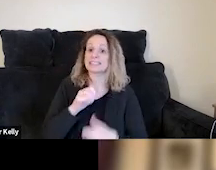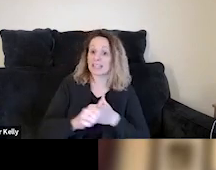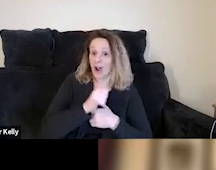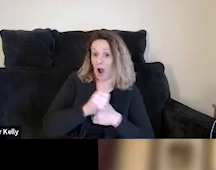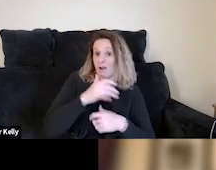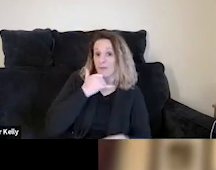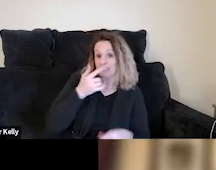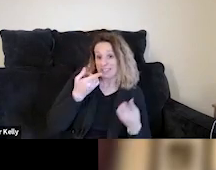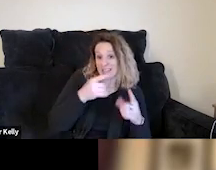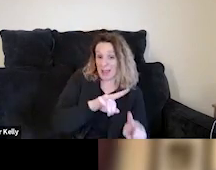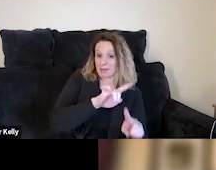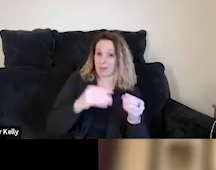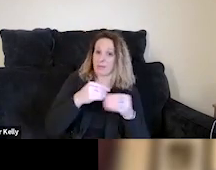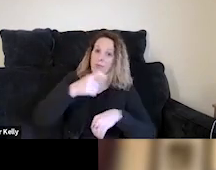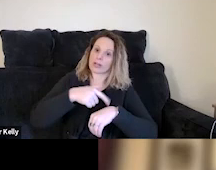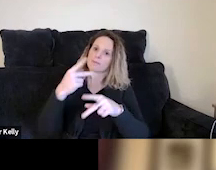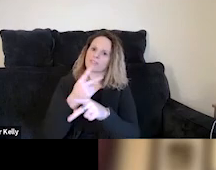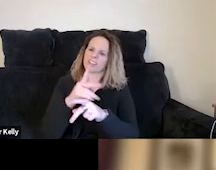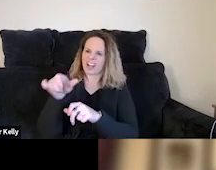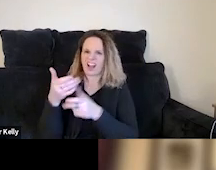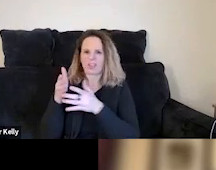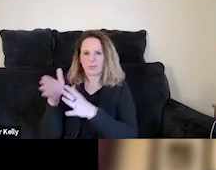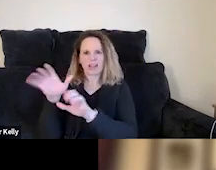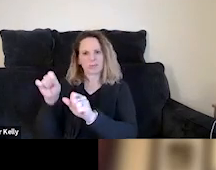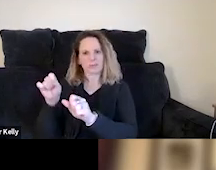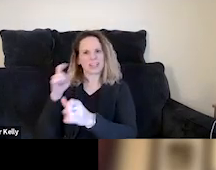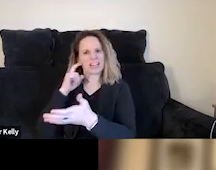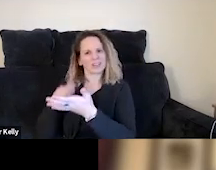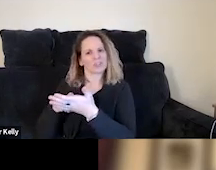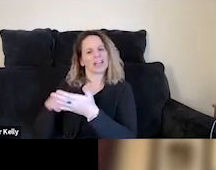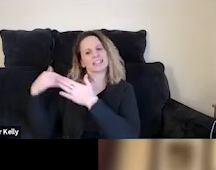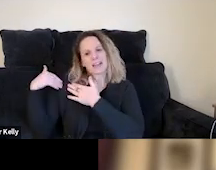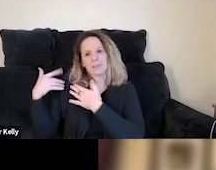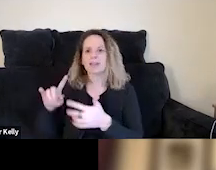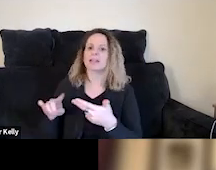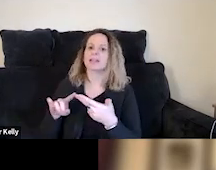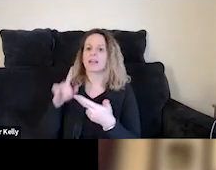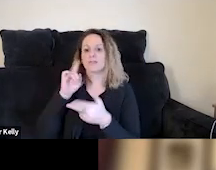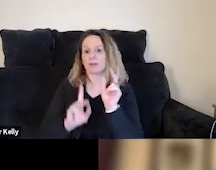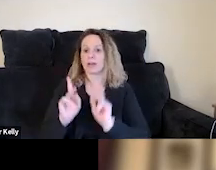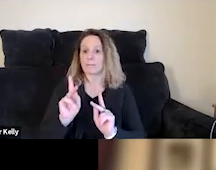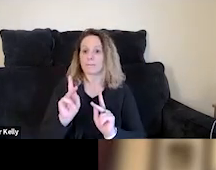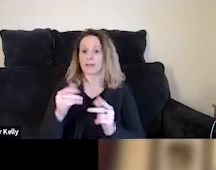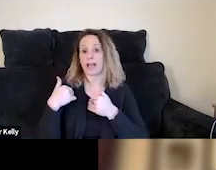but spending a lot more time figuring out what are other ways we can address accountability. And for those of you who have accountability practices